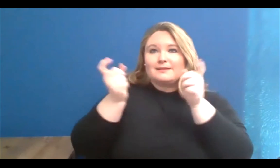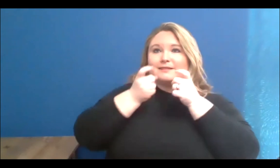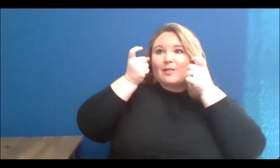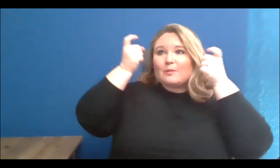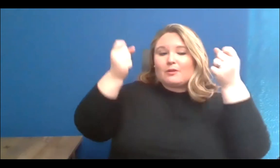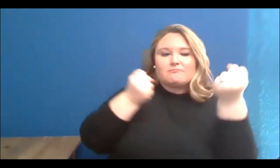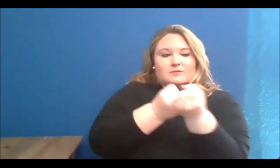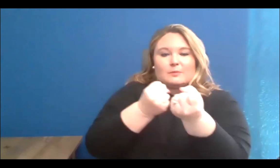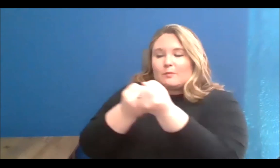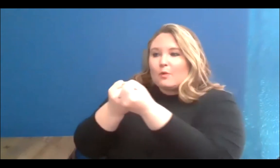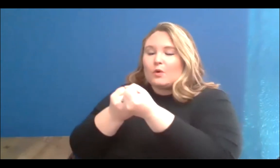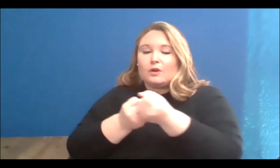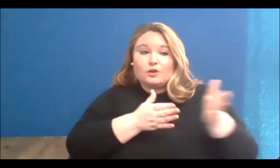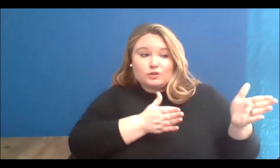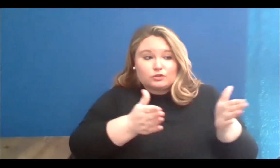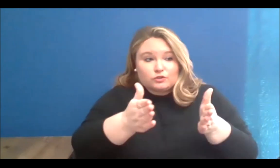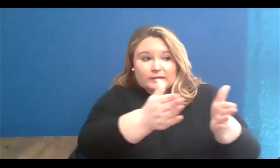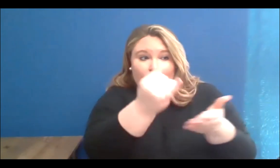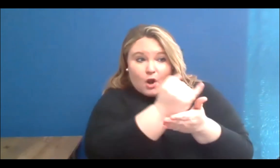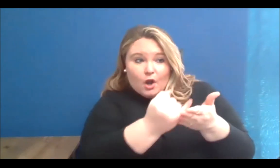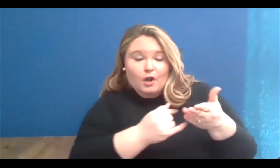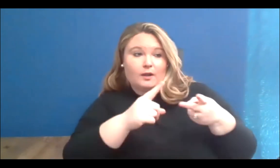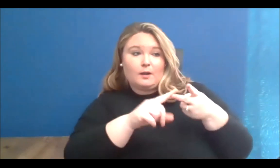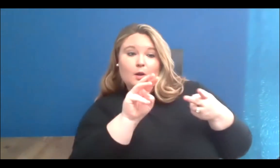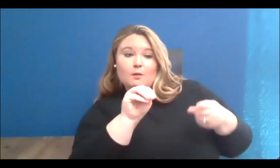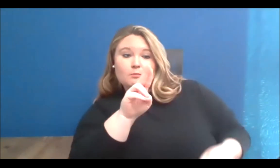street mural and graffiti artists throughout Toronto.